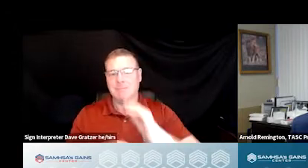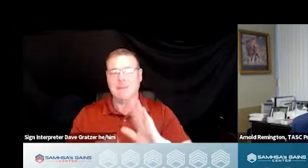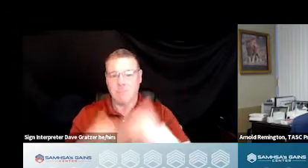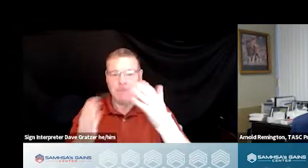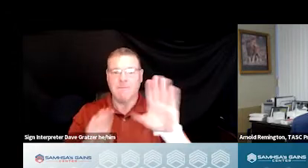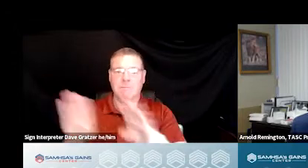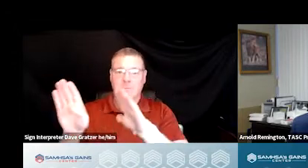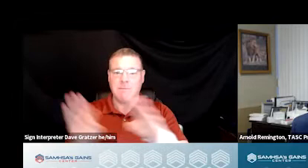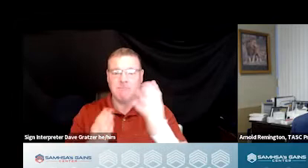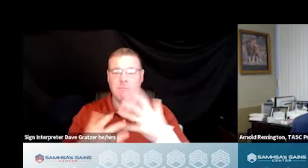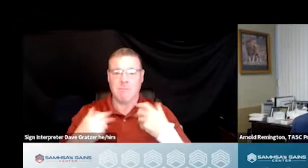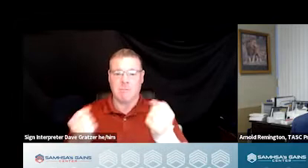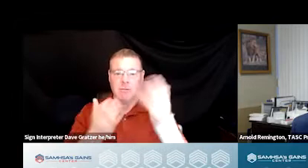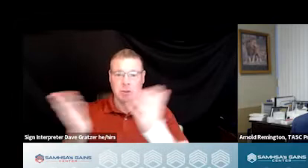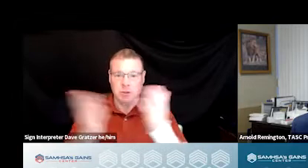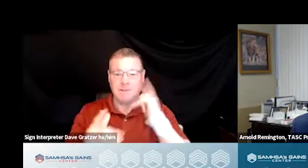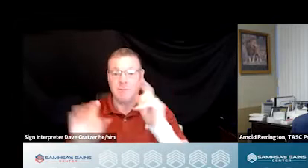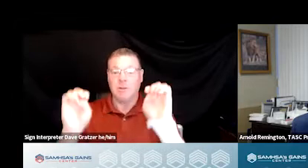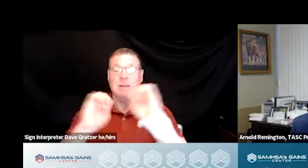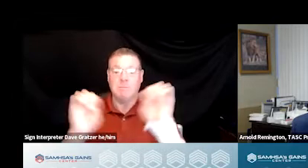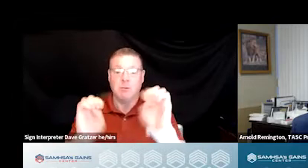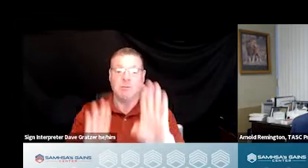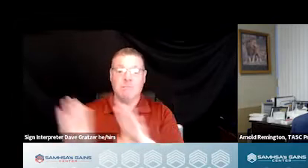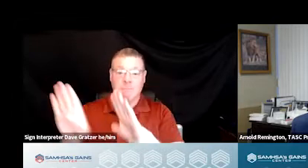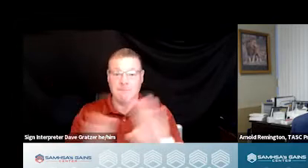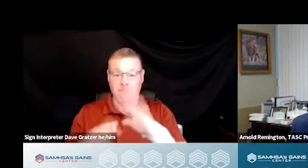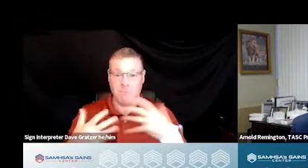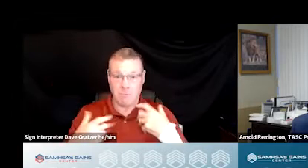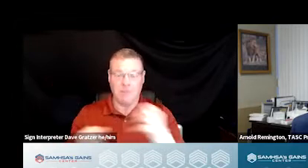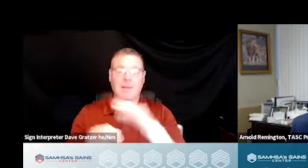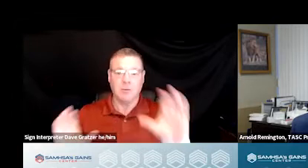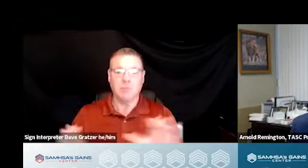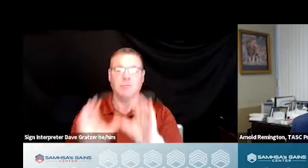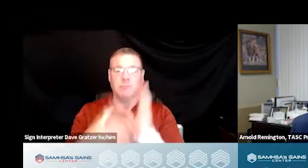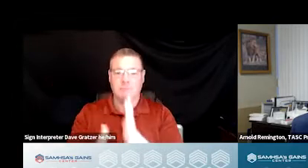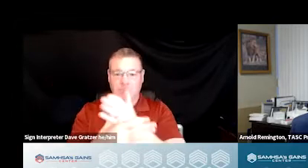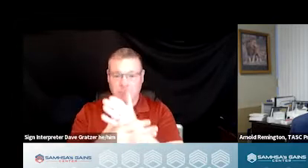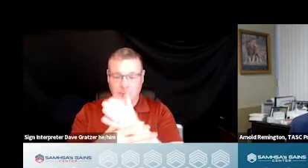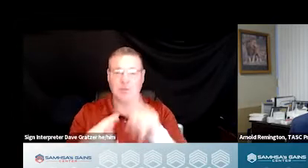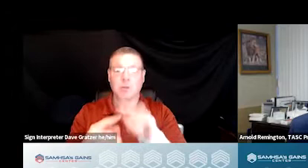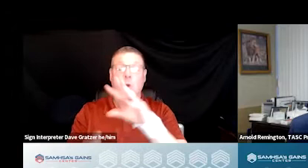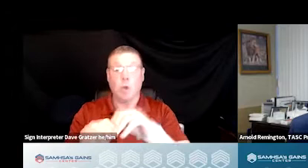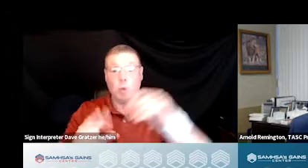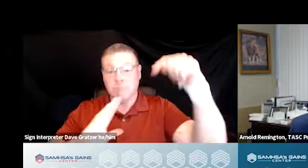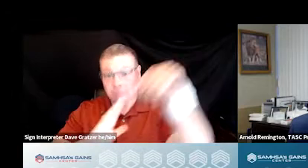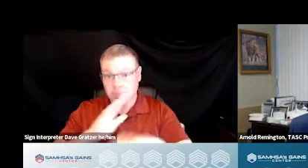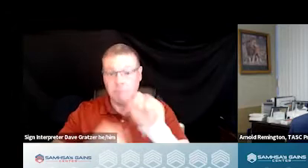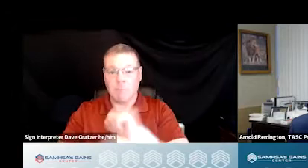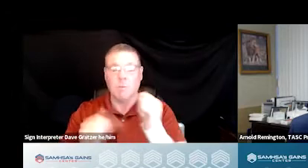health services in the area of emergency behavioral health and crisis intervention to include extensive work with law enforcement,